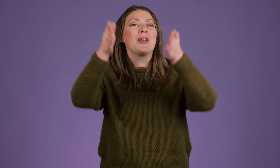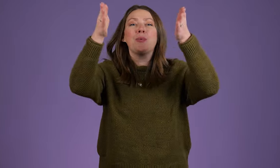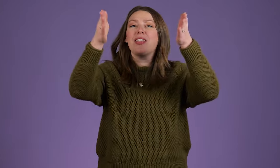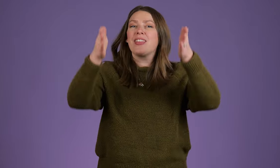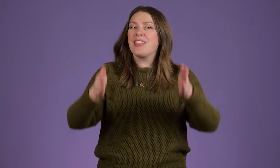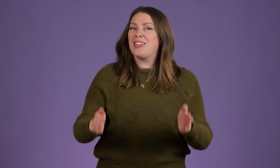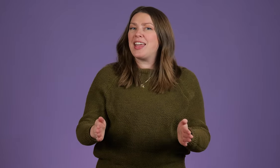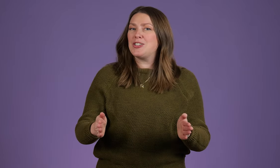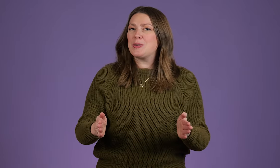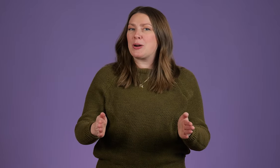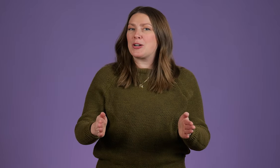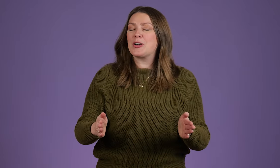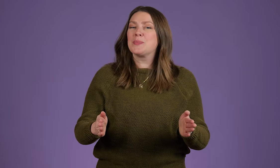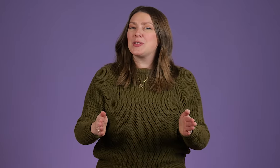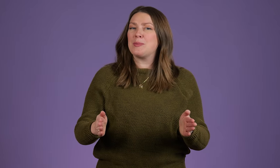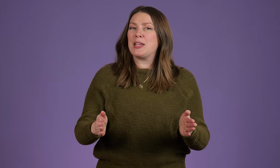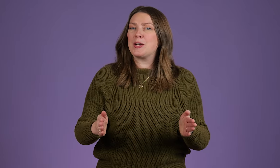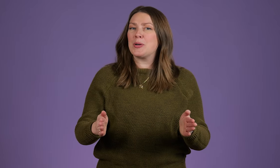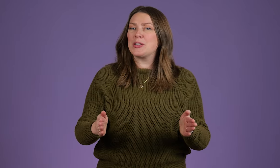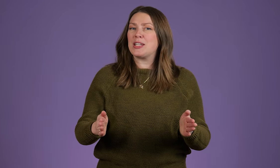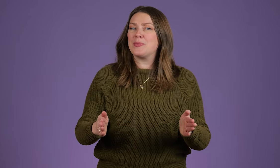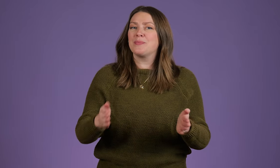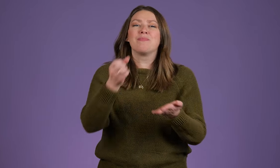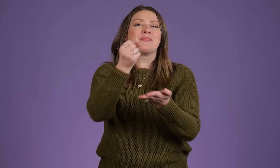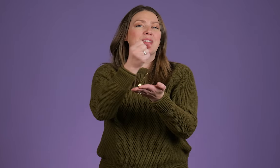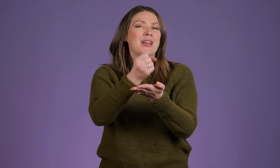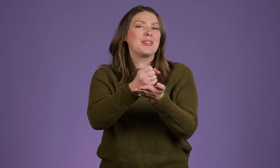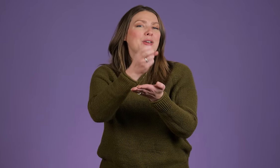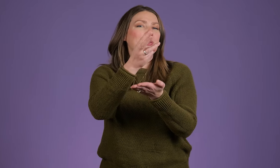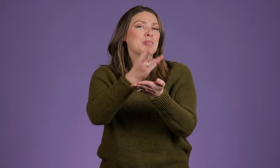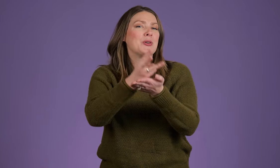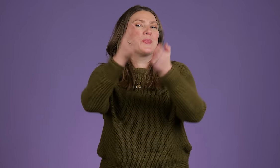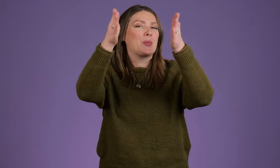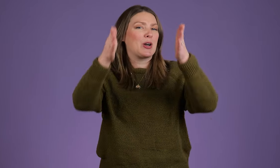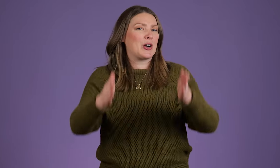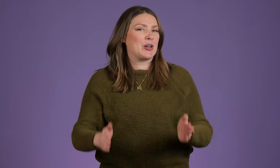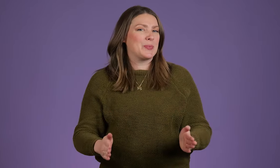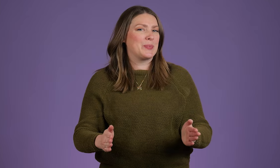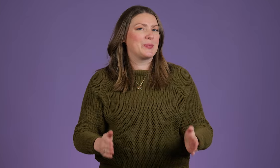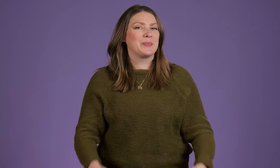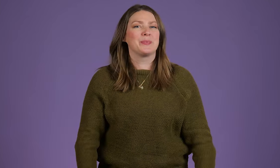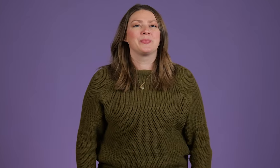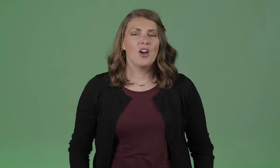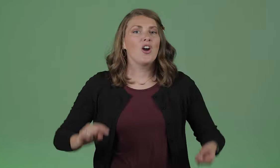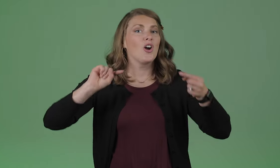with the agent marker to make it a person social worker.